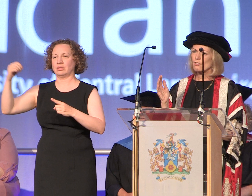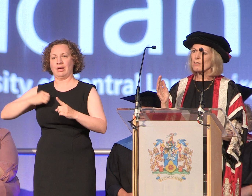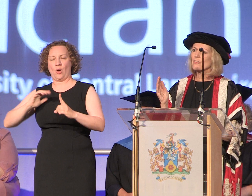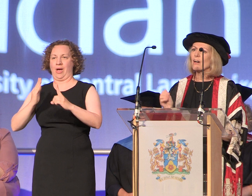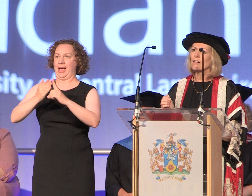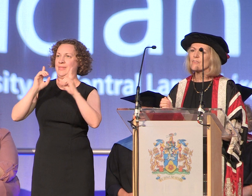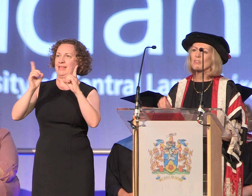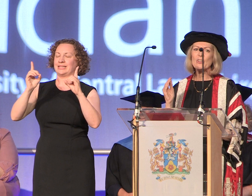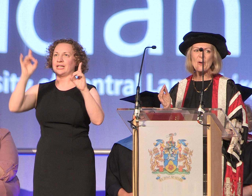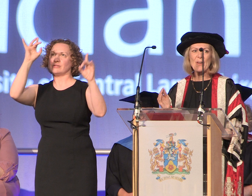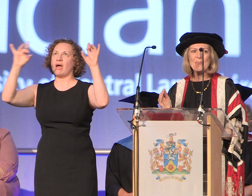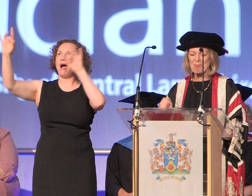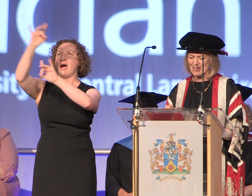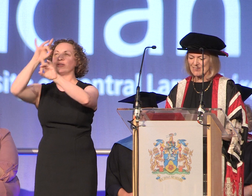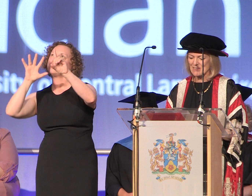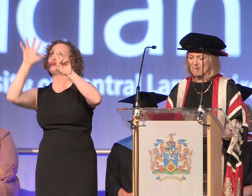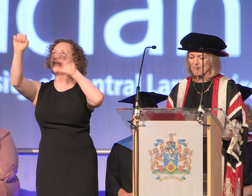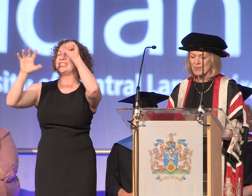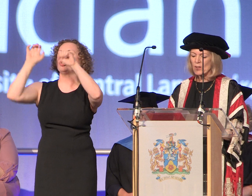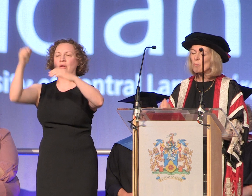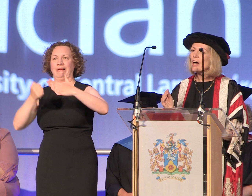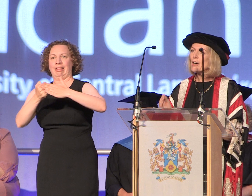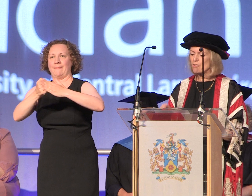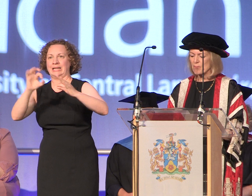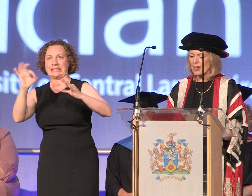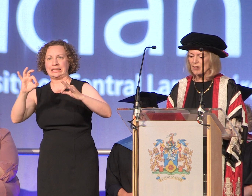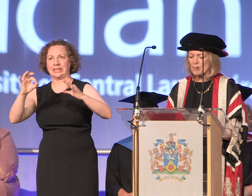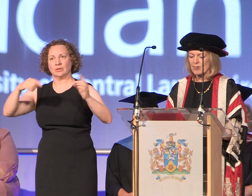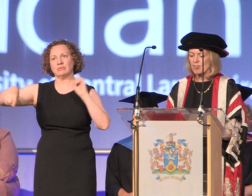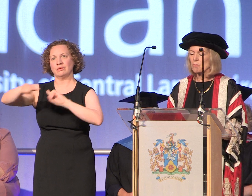for the stars know no limits we're a hundred percent committed to